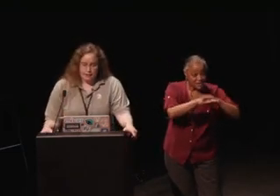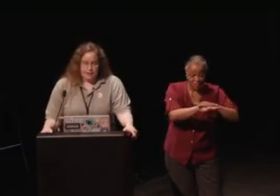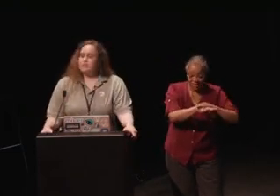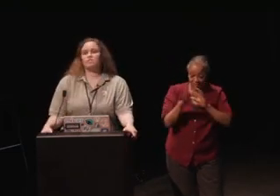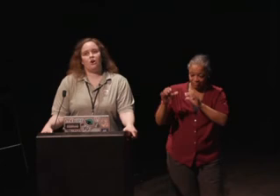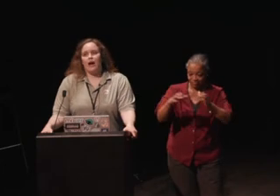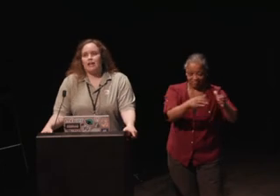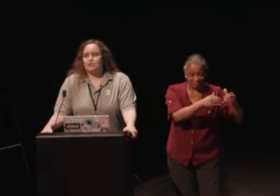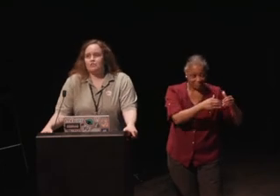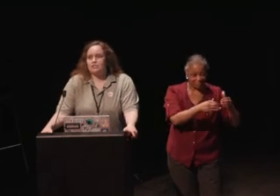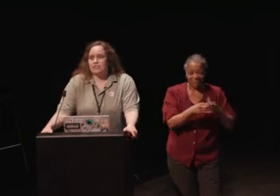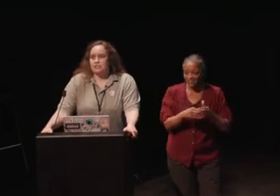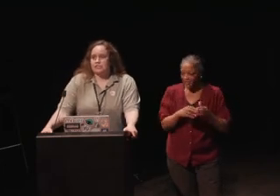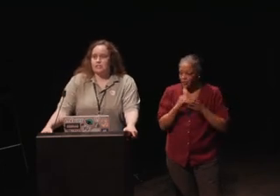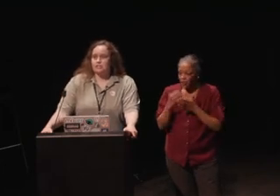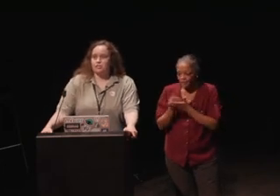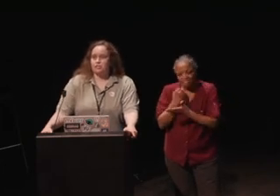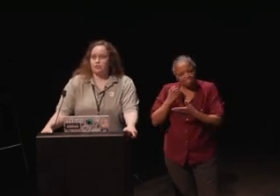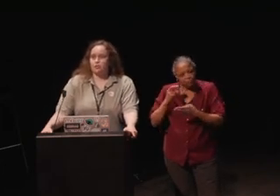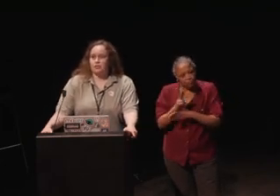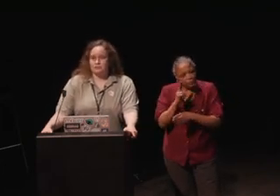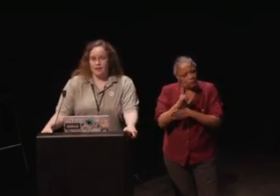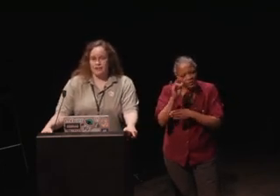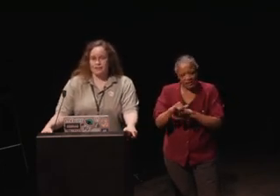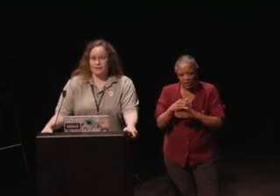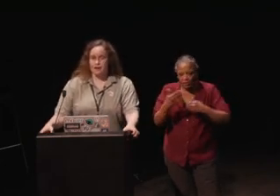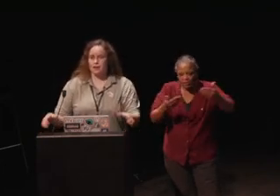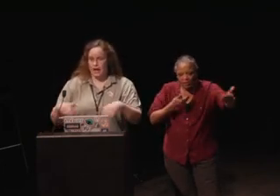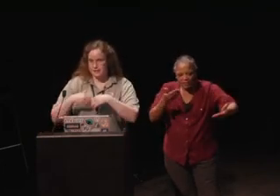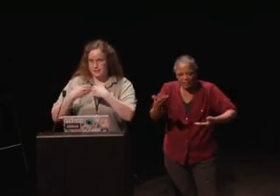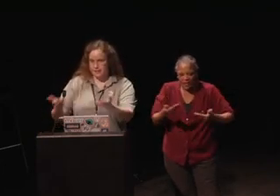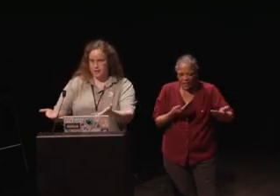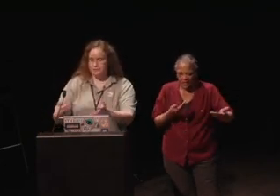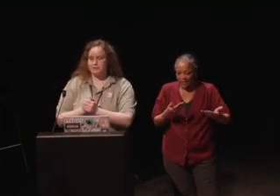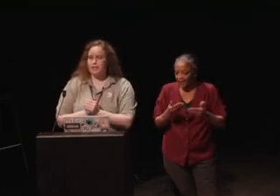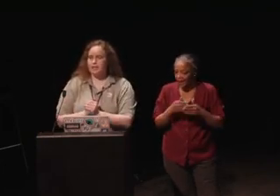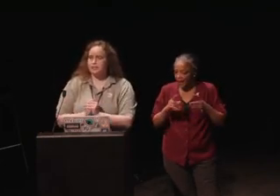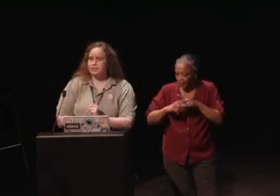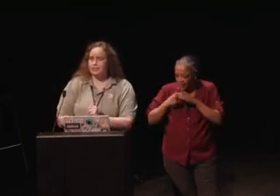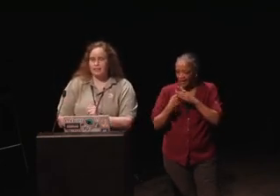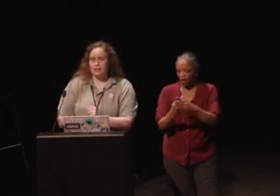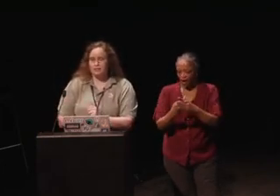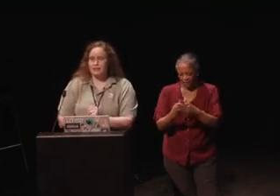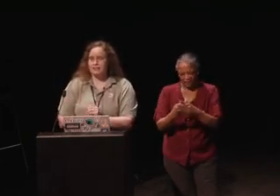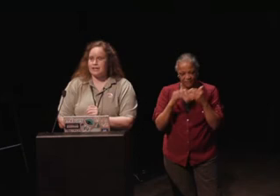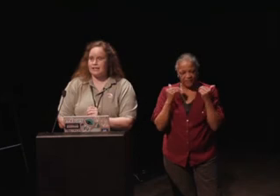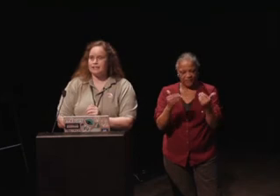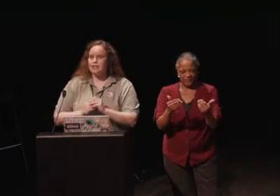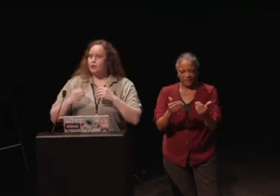So, I use this to invite, I had the kickoff and during the kickoff, I decided,